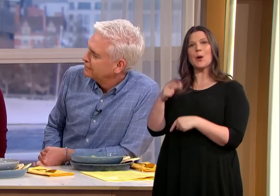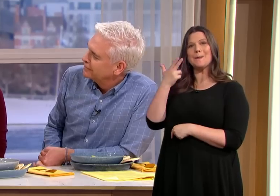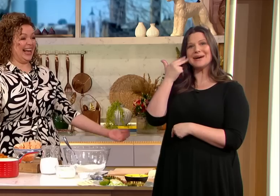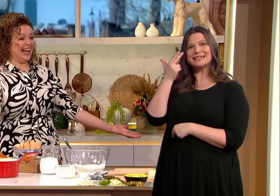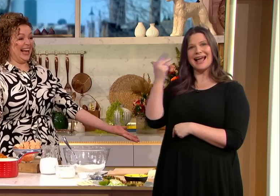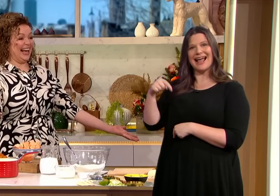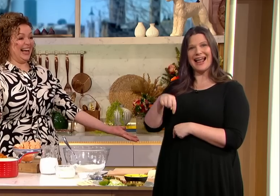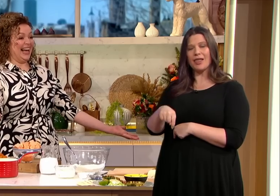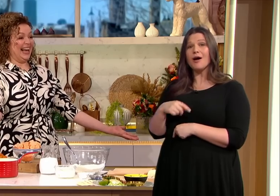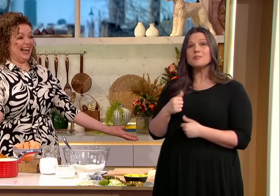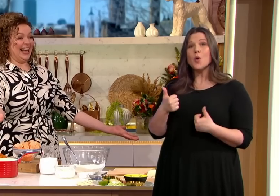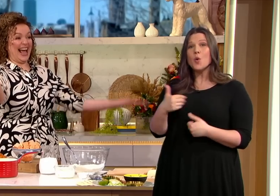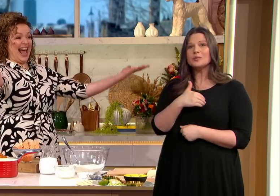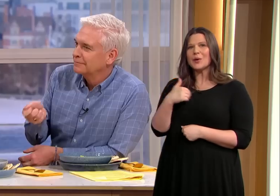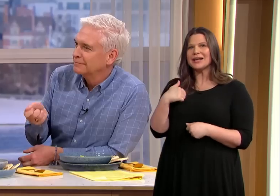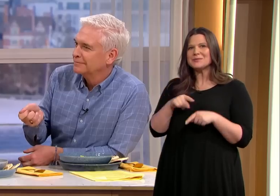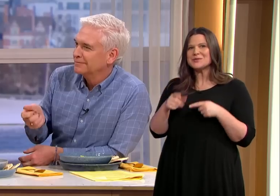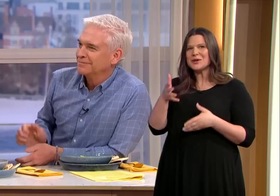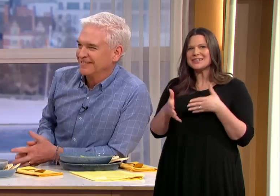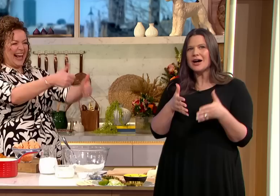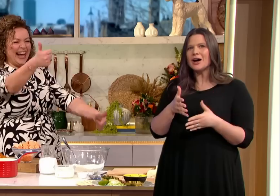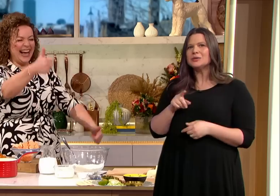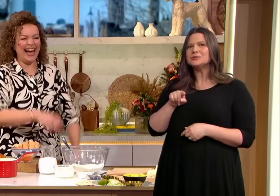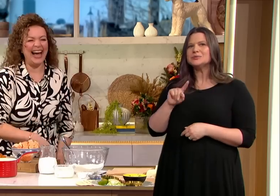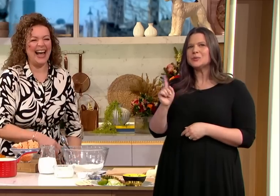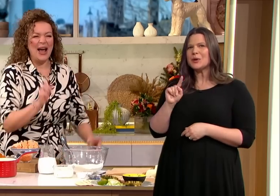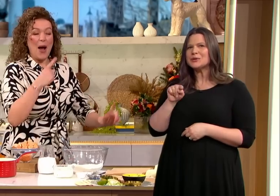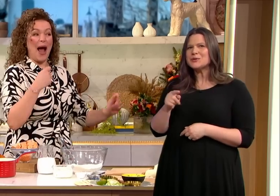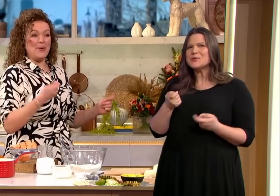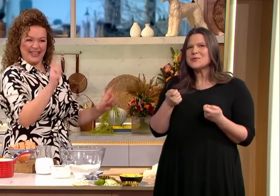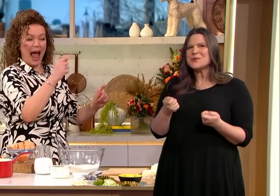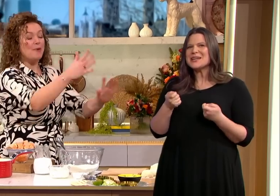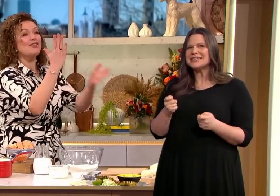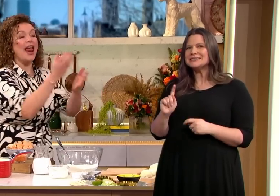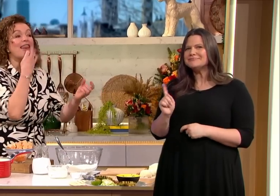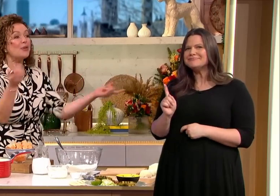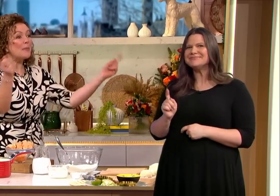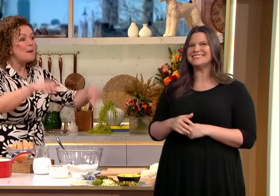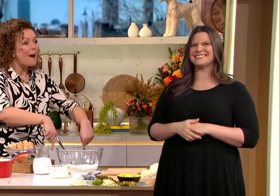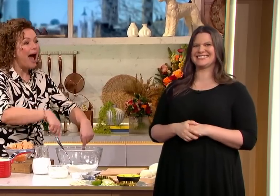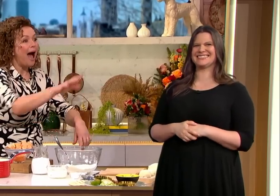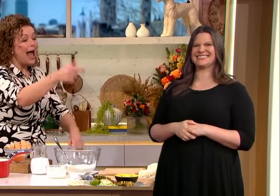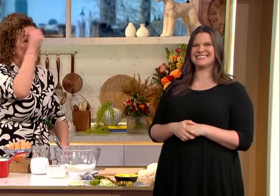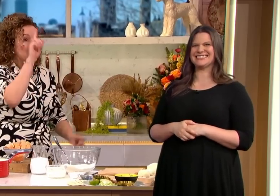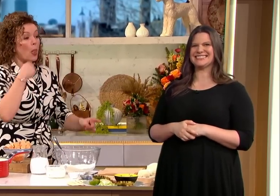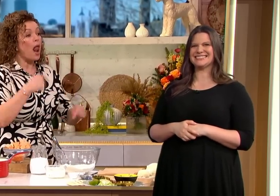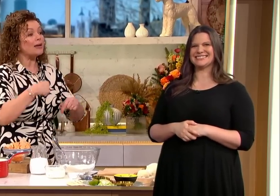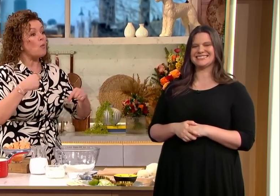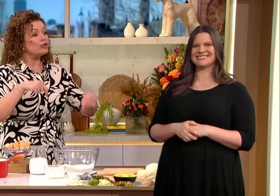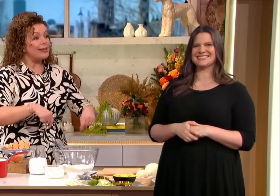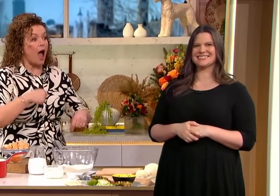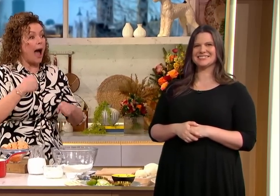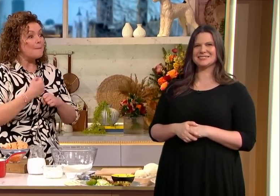a go what are you cooking perfect so yes what am I cooking firstly it's lovely to be back great